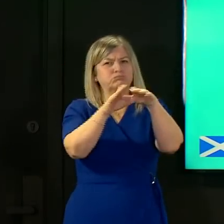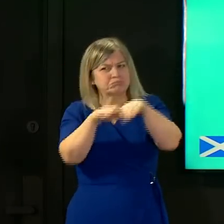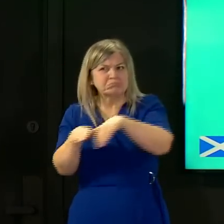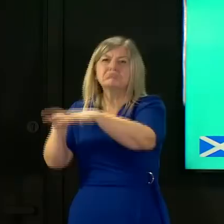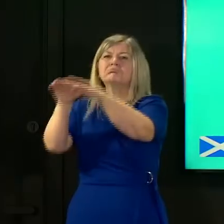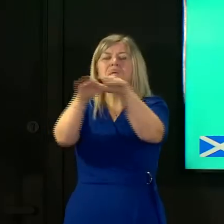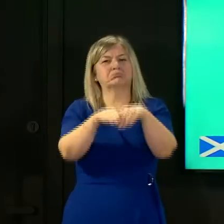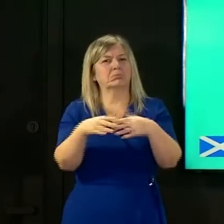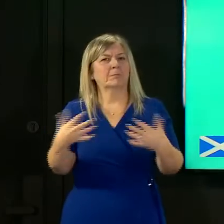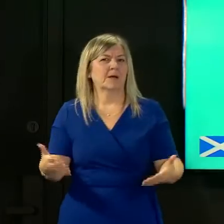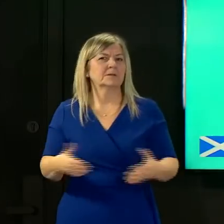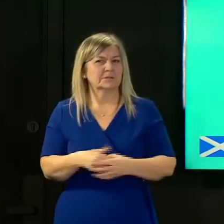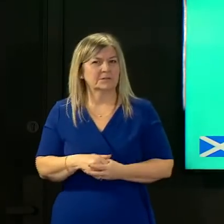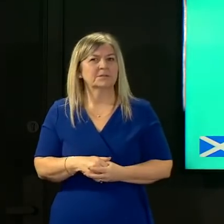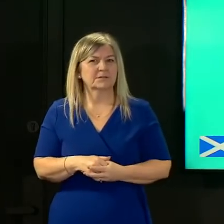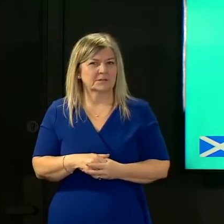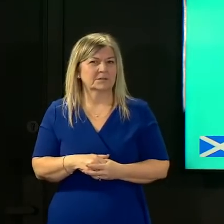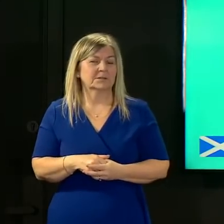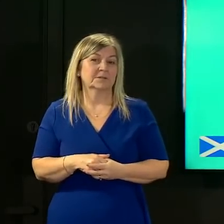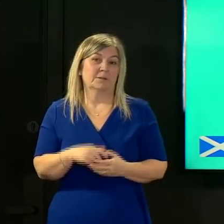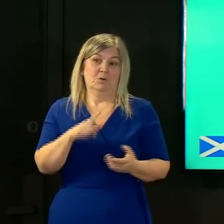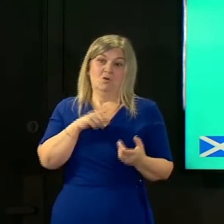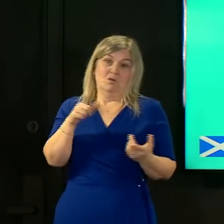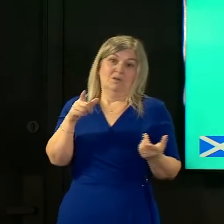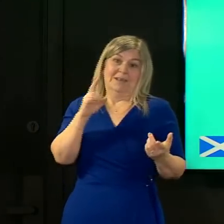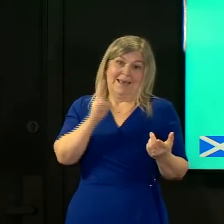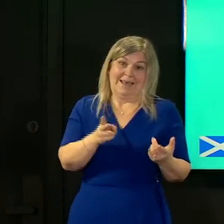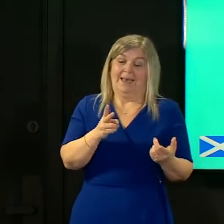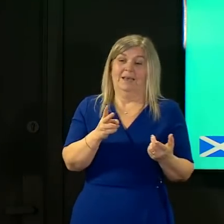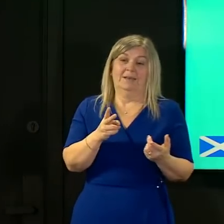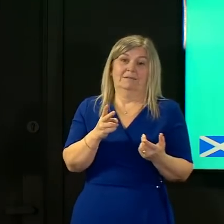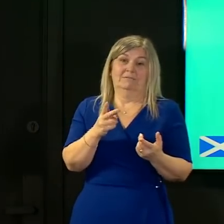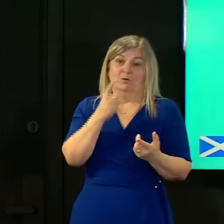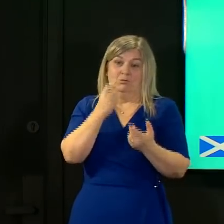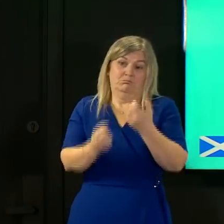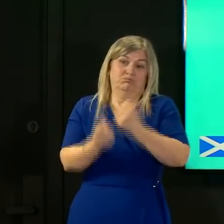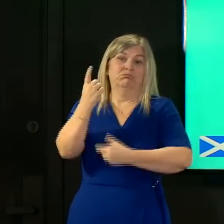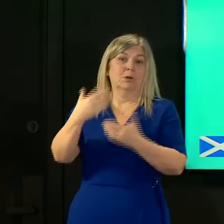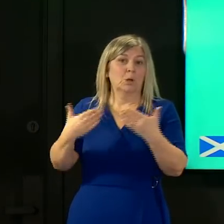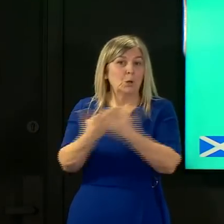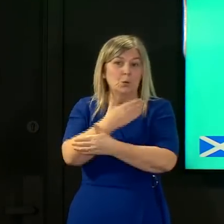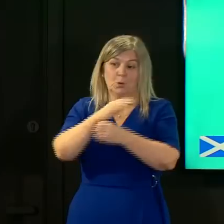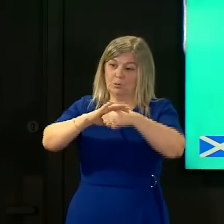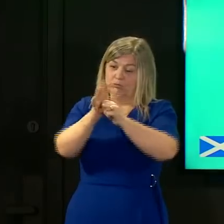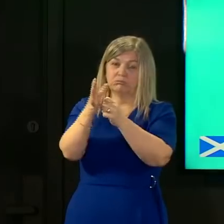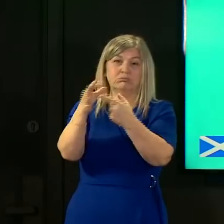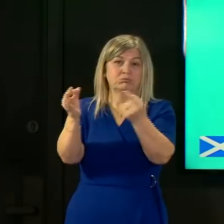introducing new variants just as we've seen in the case in scotland over the last few days so